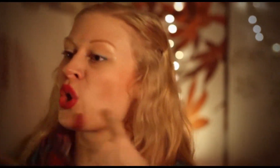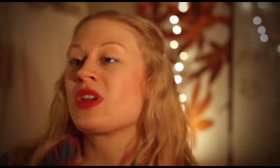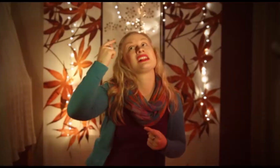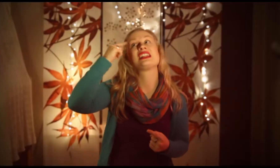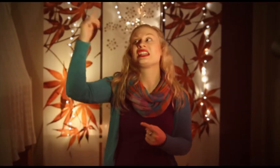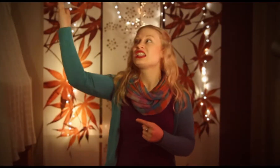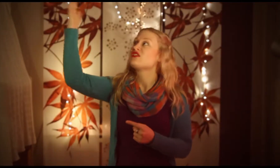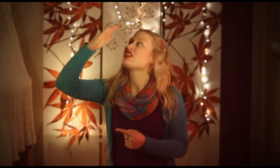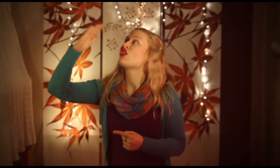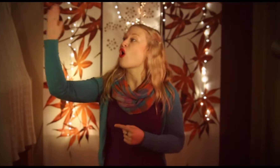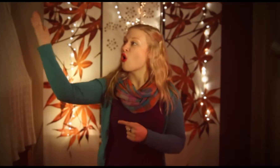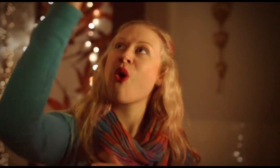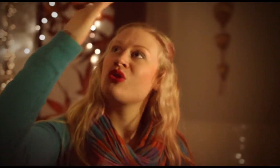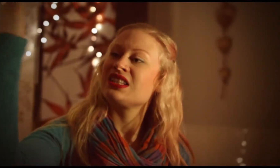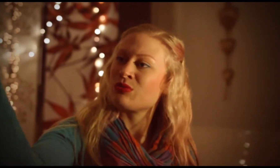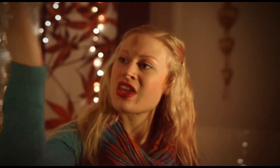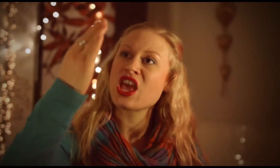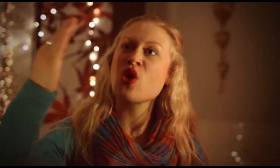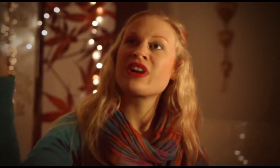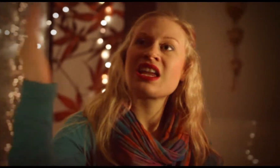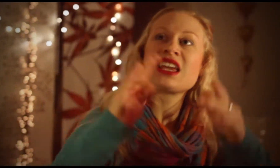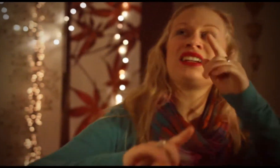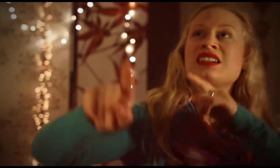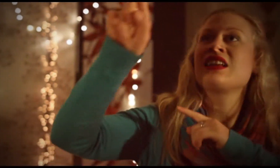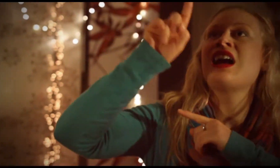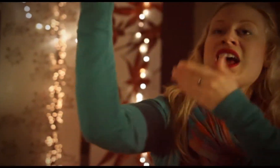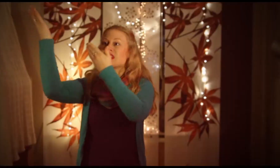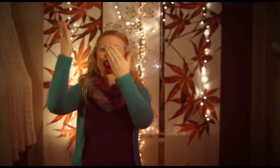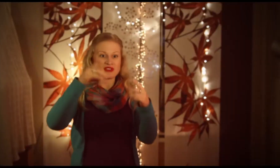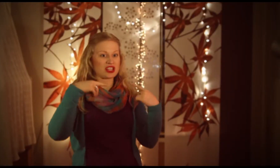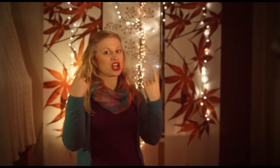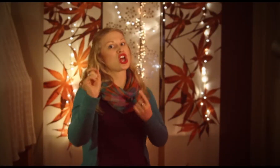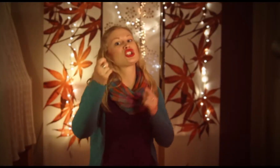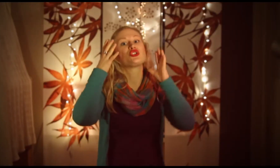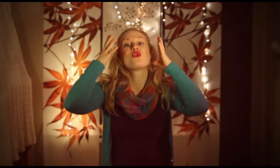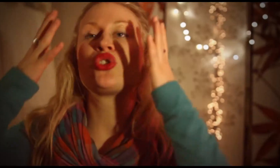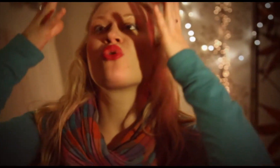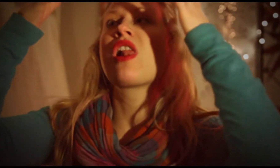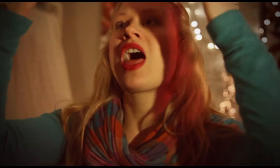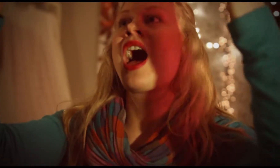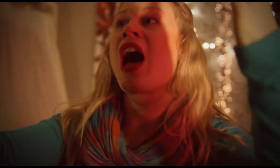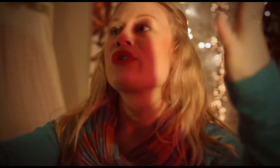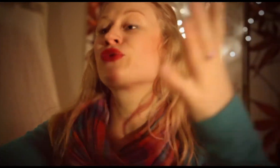we believe in the Holy Spirit and He's given us new life.